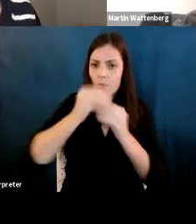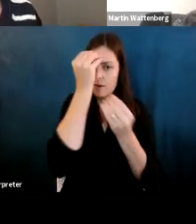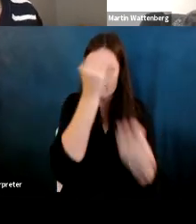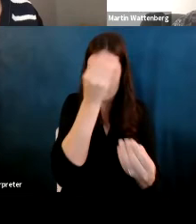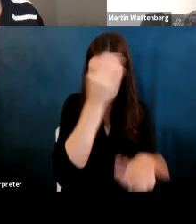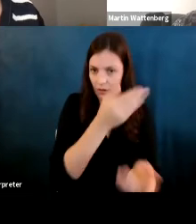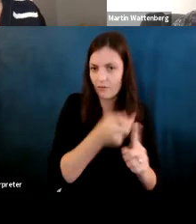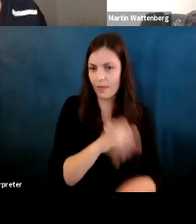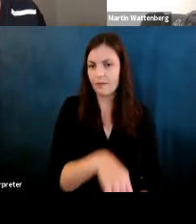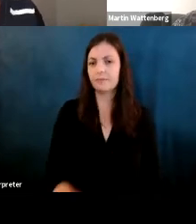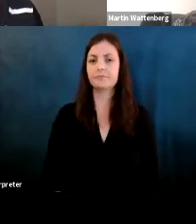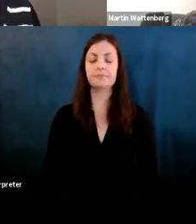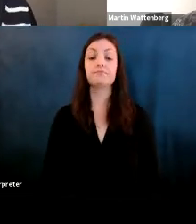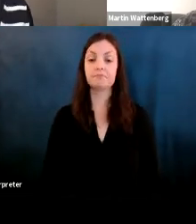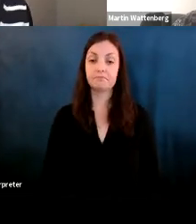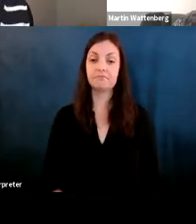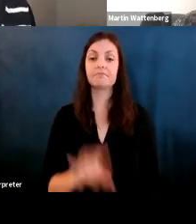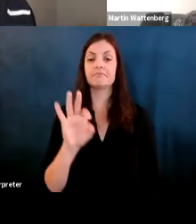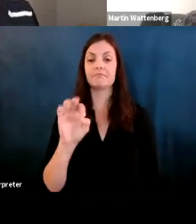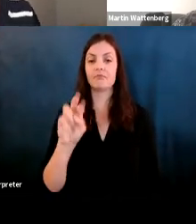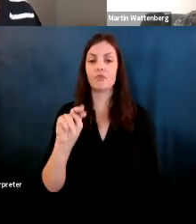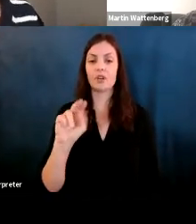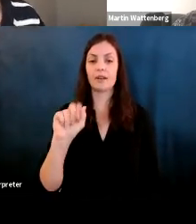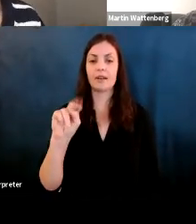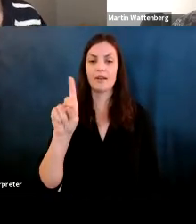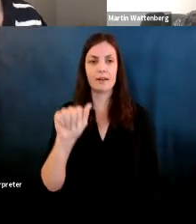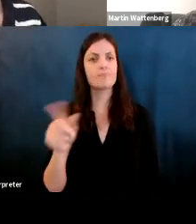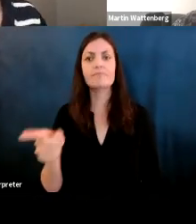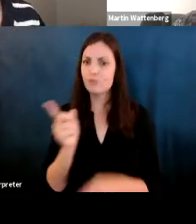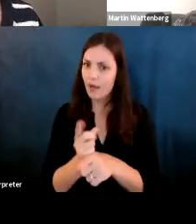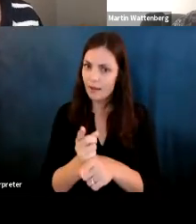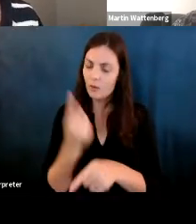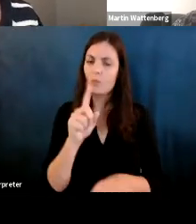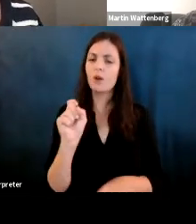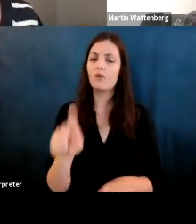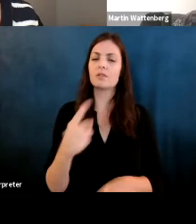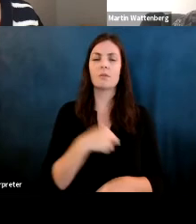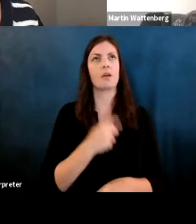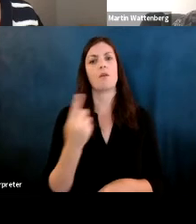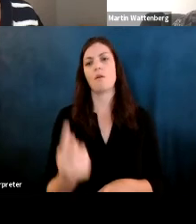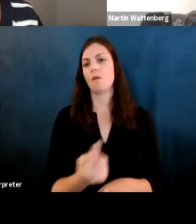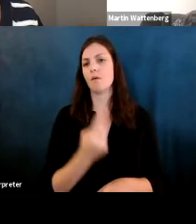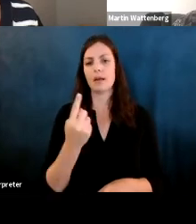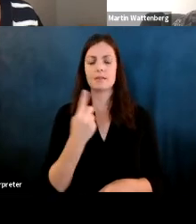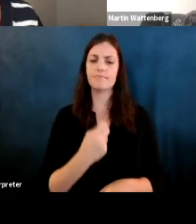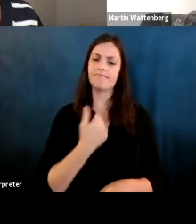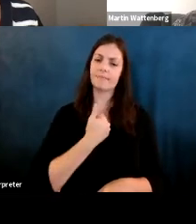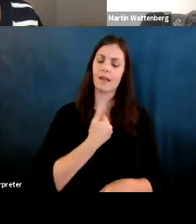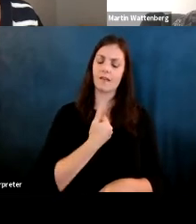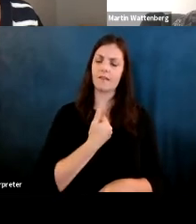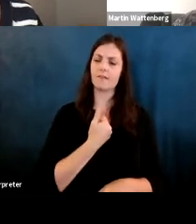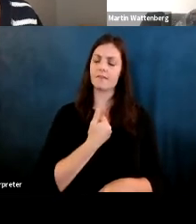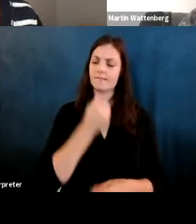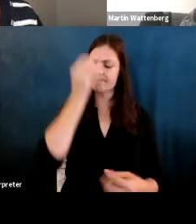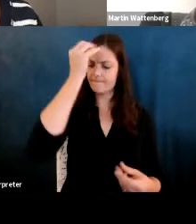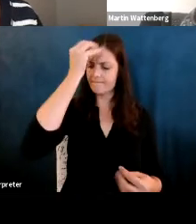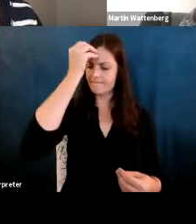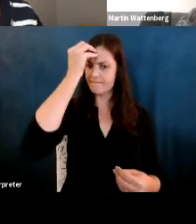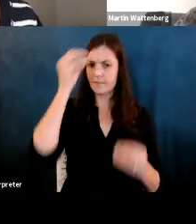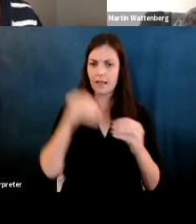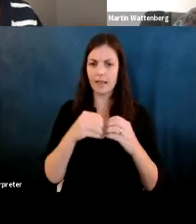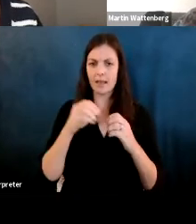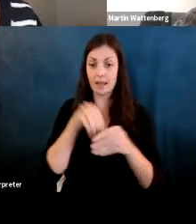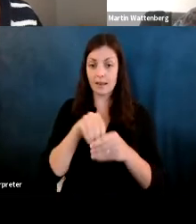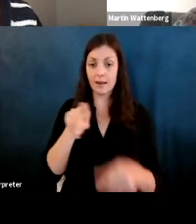Fernanda Viegas: Right, so one of the questions that we constantly ask ourselves in pair is can we explain these.